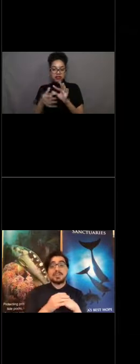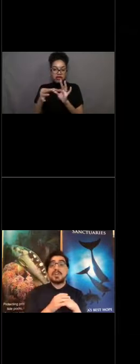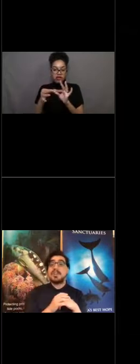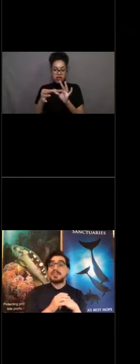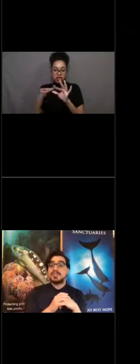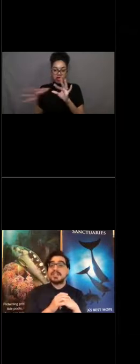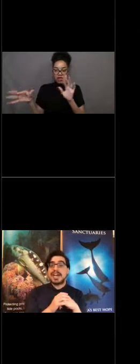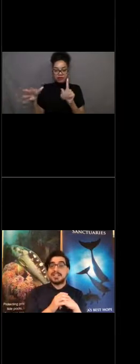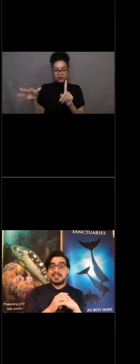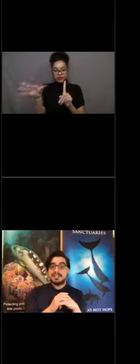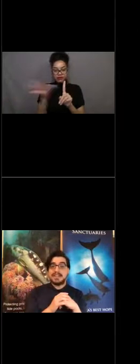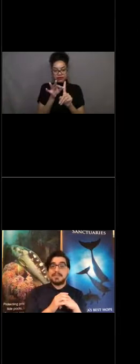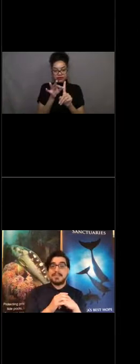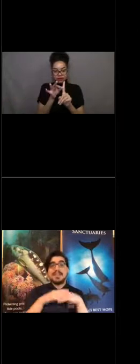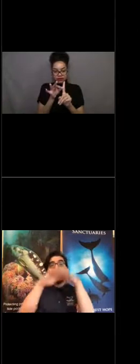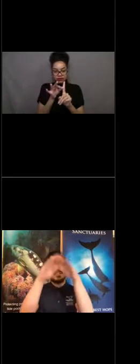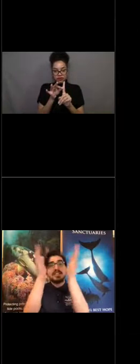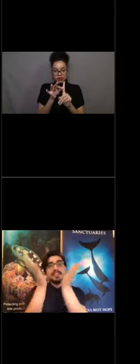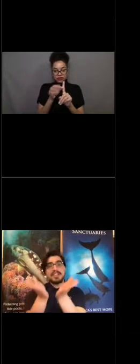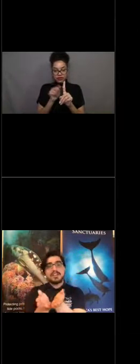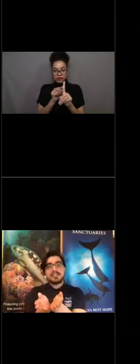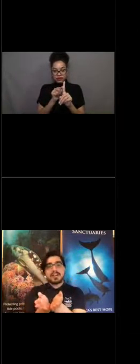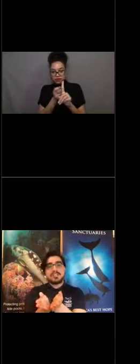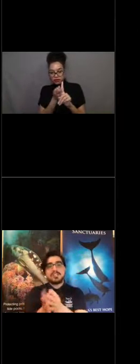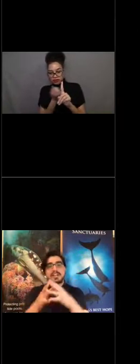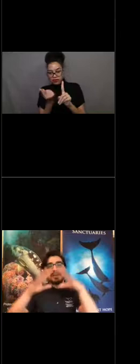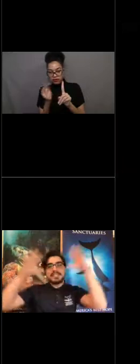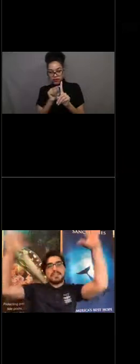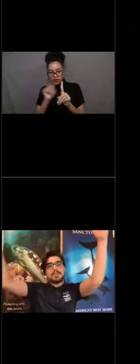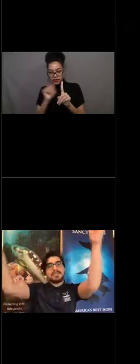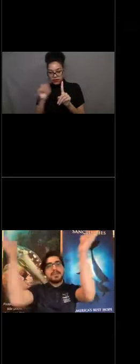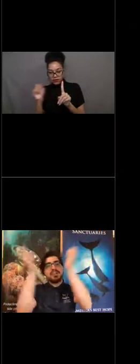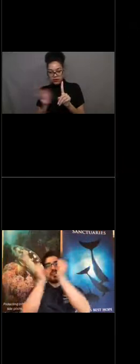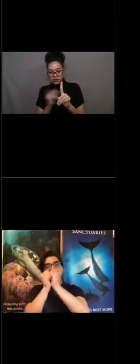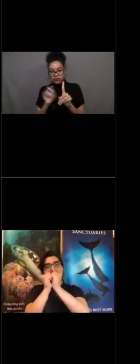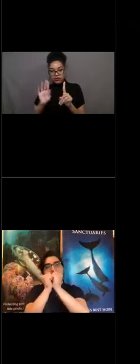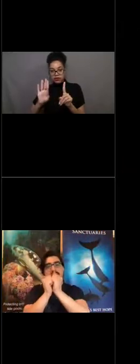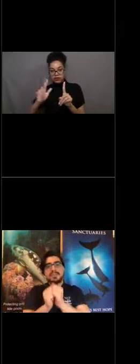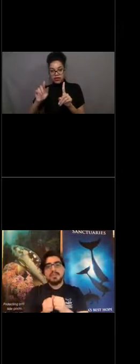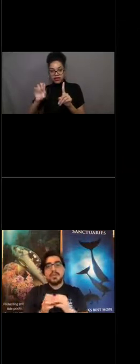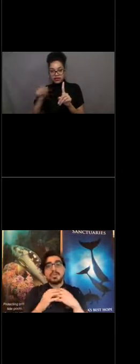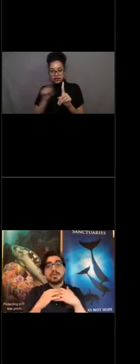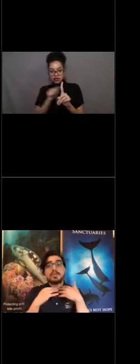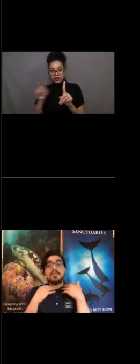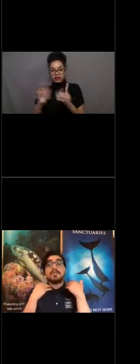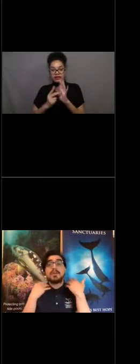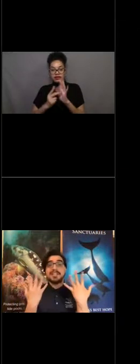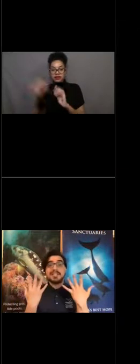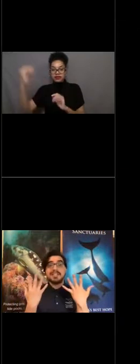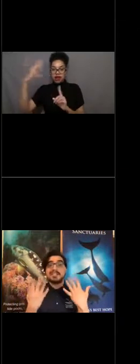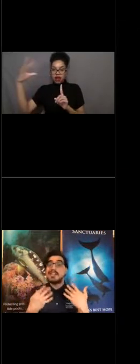which are also attached to the stipe. These leaf-like structures allow to gather up as much sunlight as possible, so perform photosynthesis,